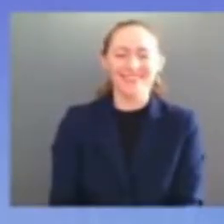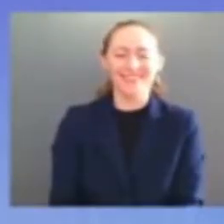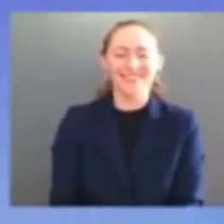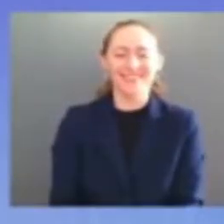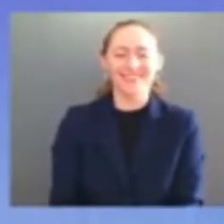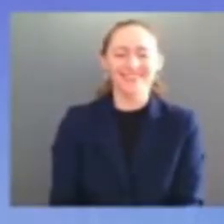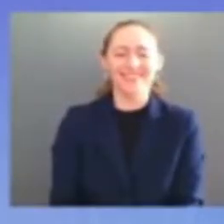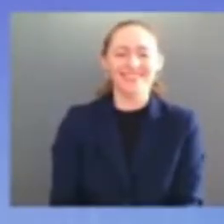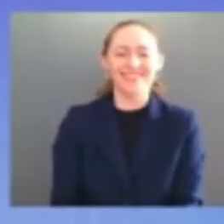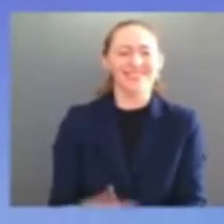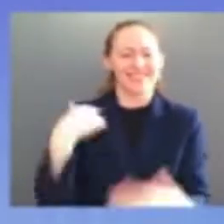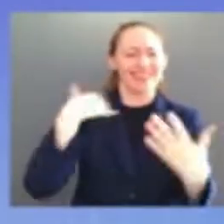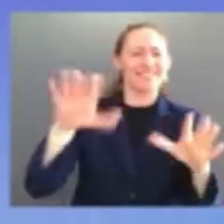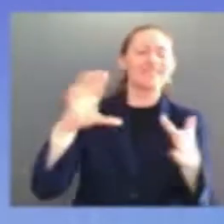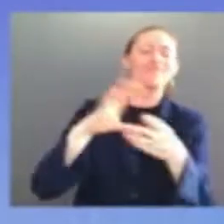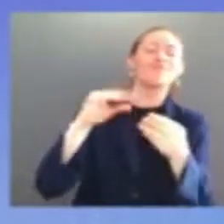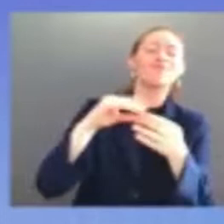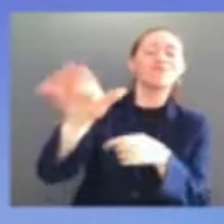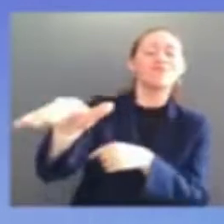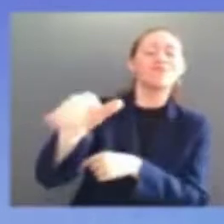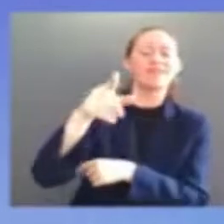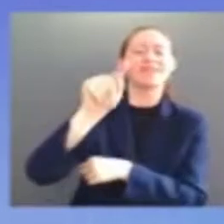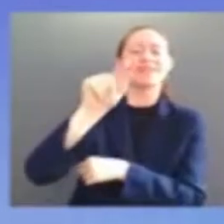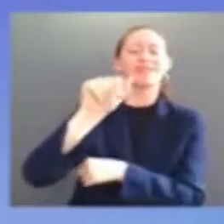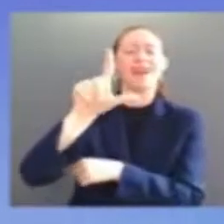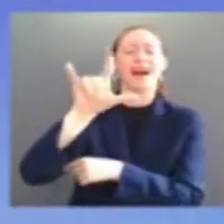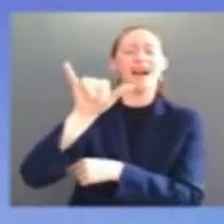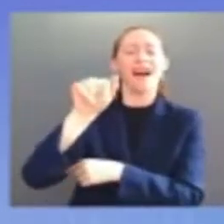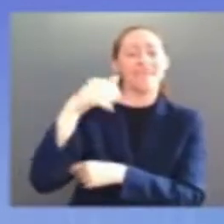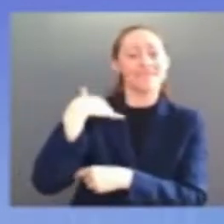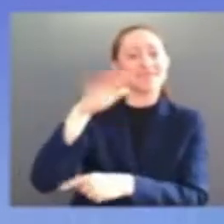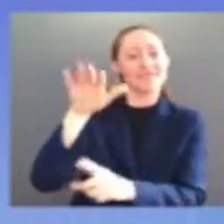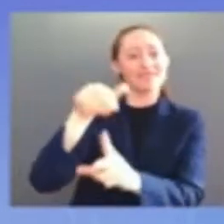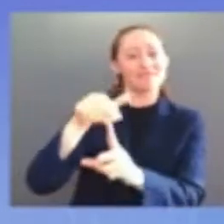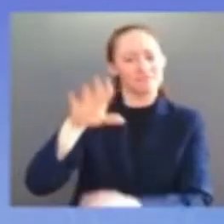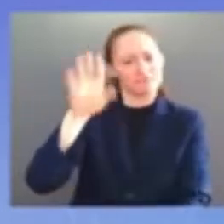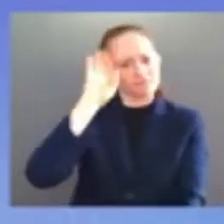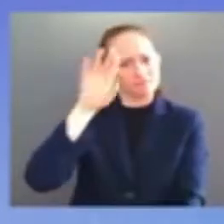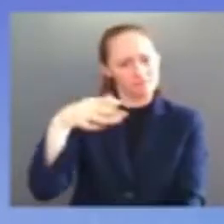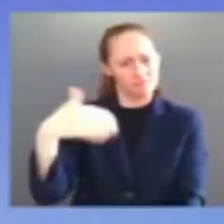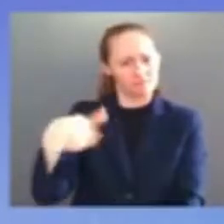son of a famous person i said imagine what it's like being president he said she said she may be